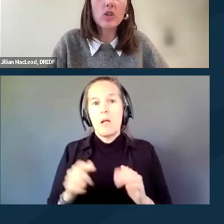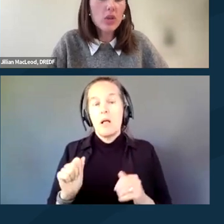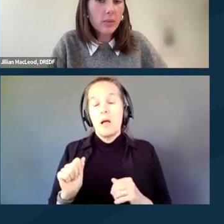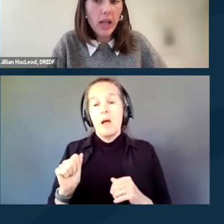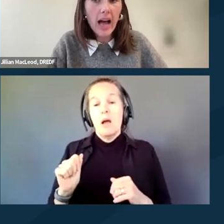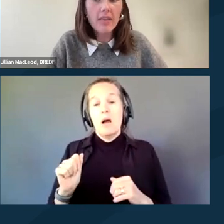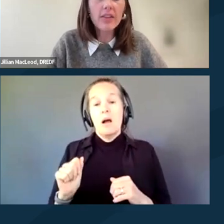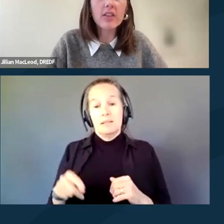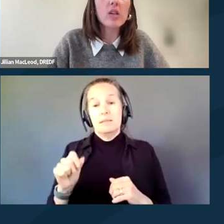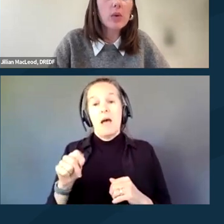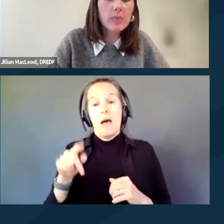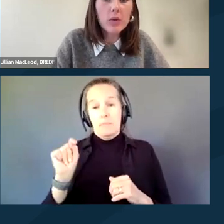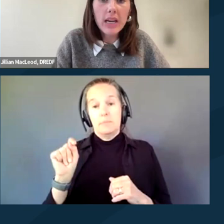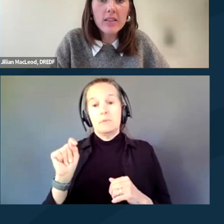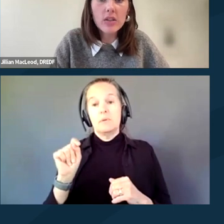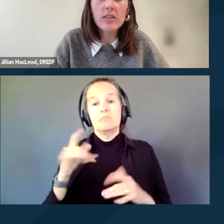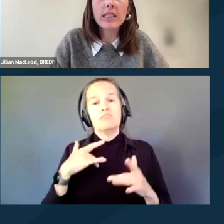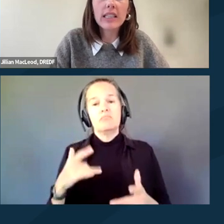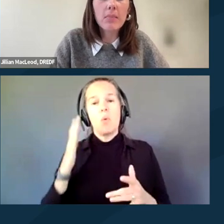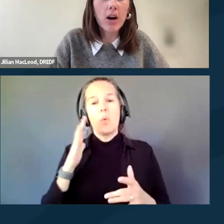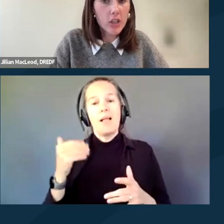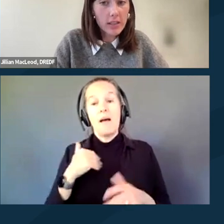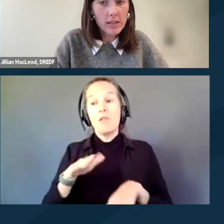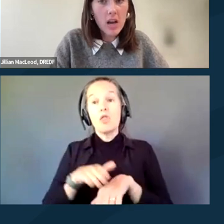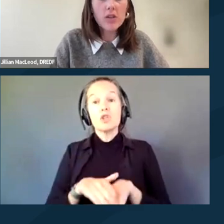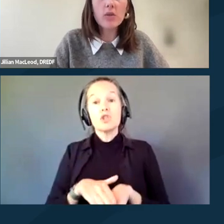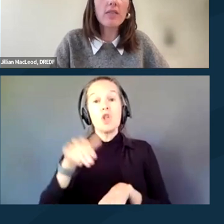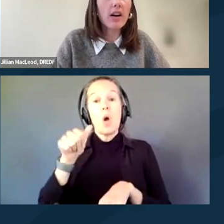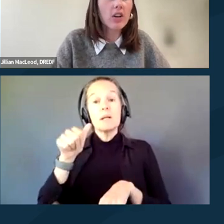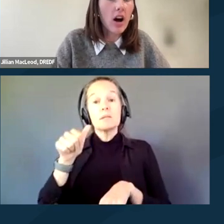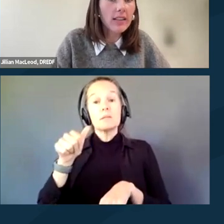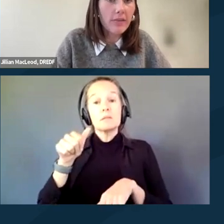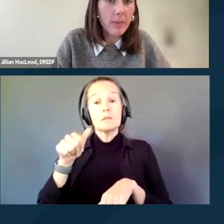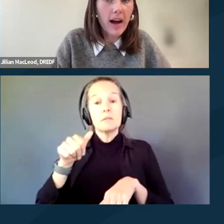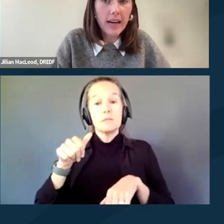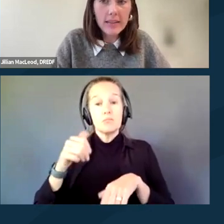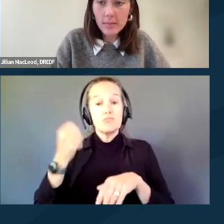usually we'll have the slowest protestors lead marches so that they are not left behind